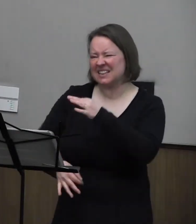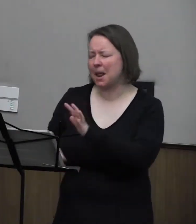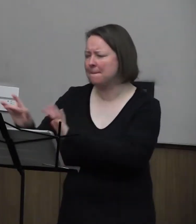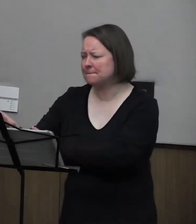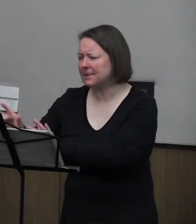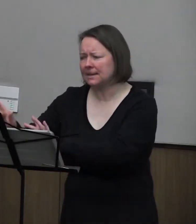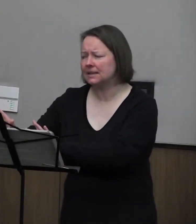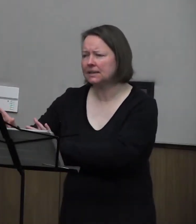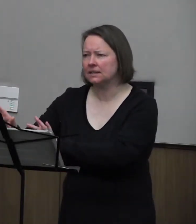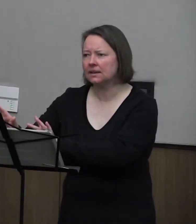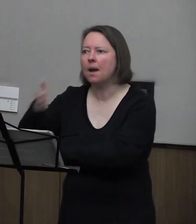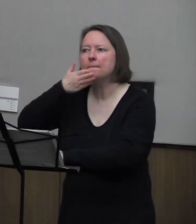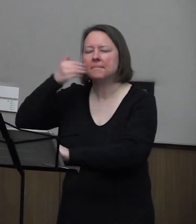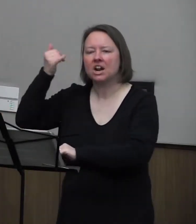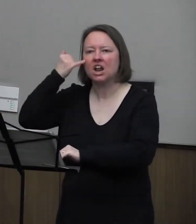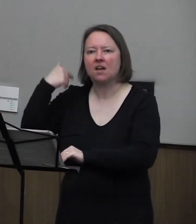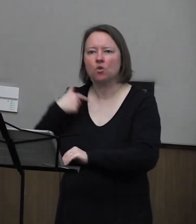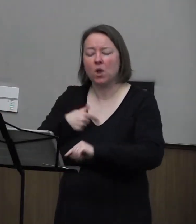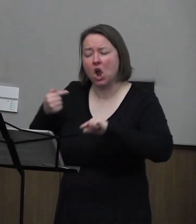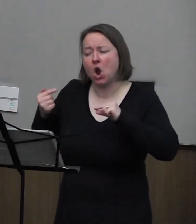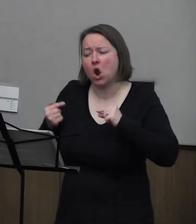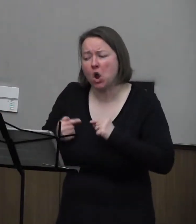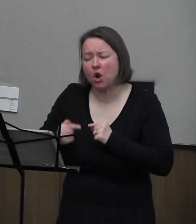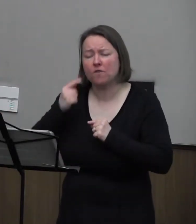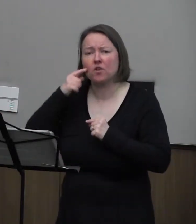it would be better if we hurt for them,